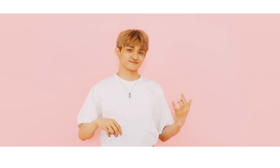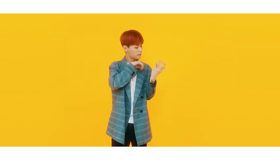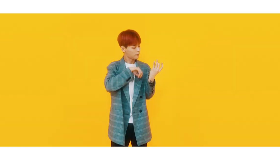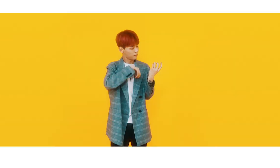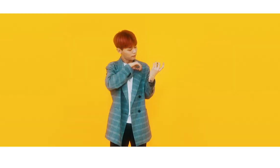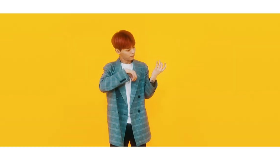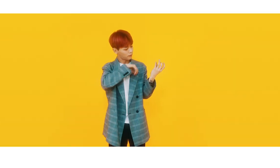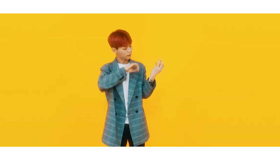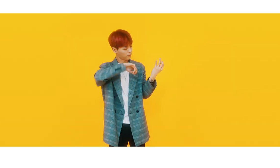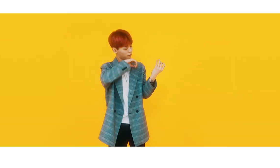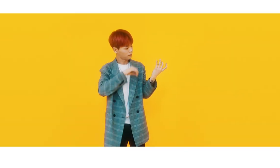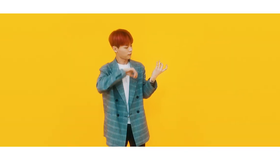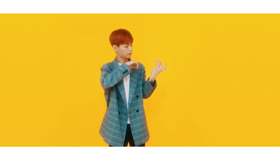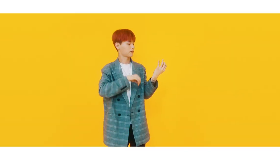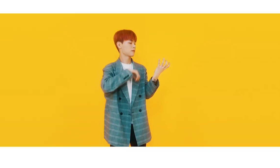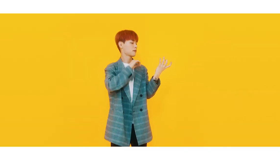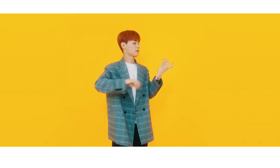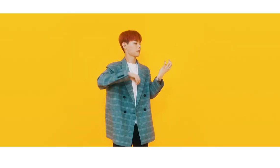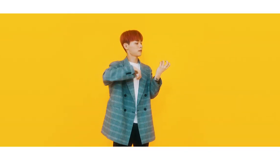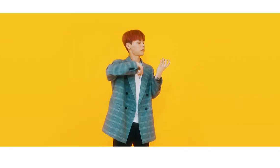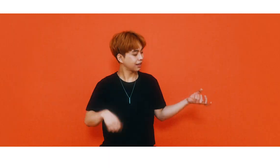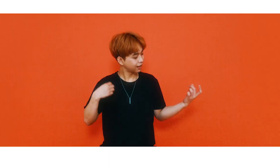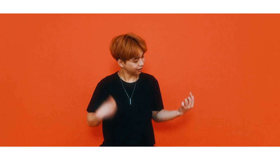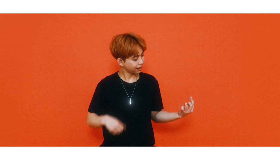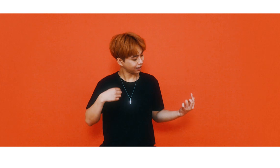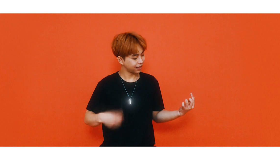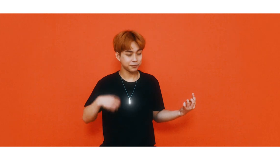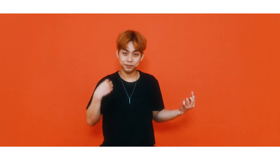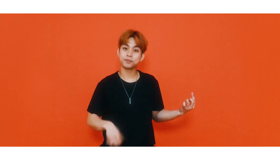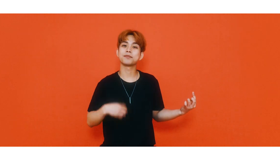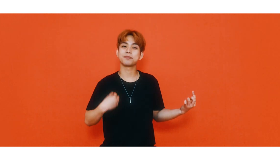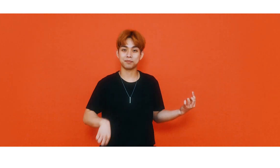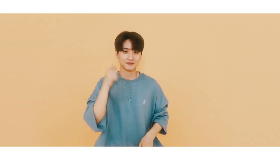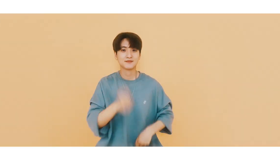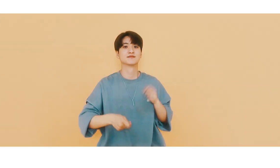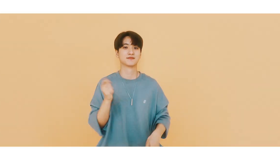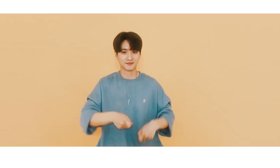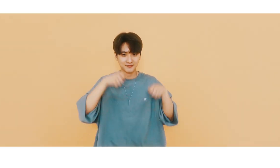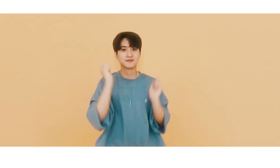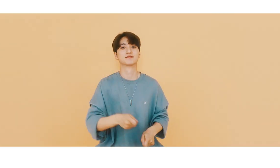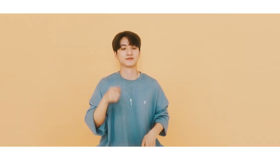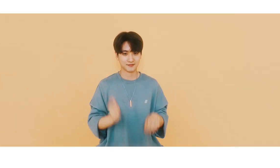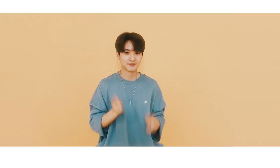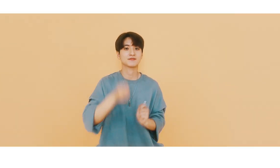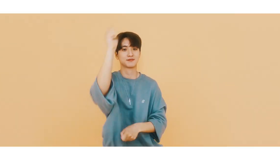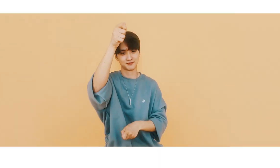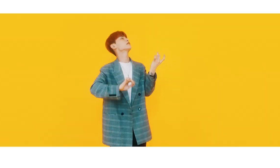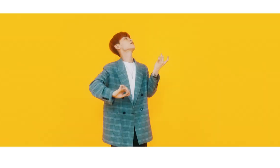(violin) (guitar) (drum)